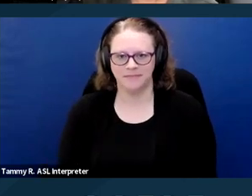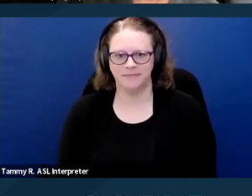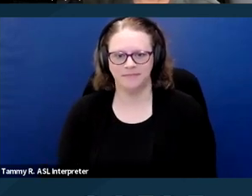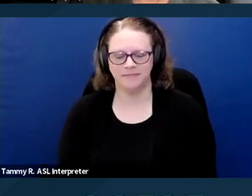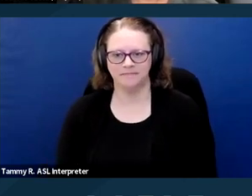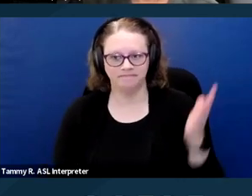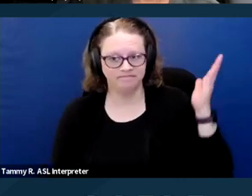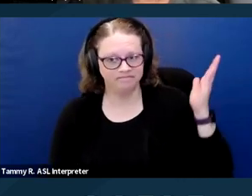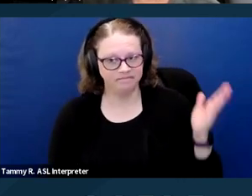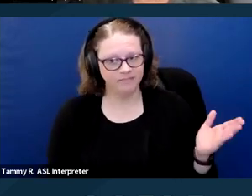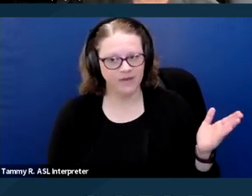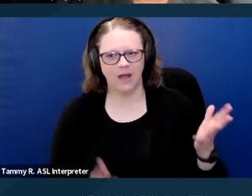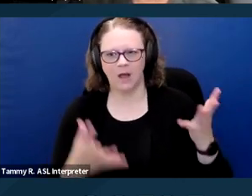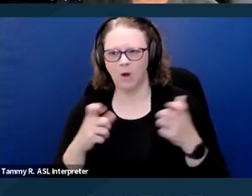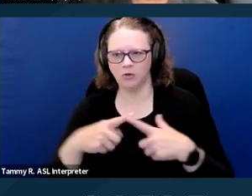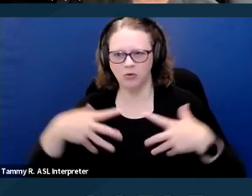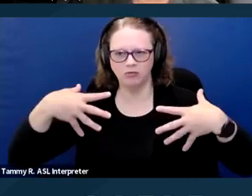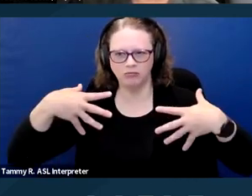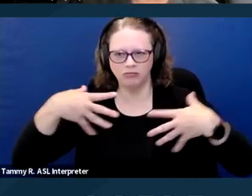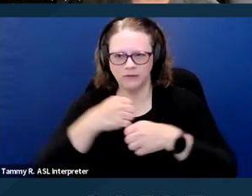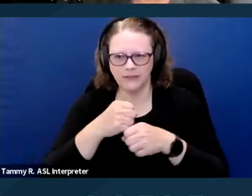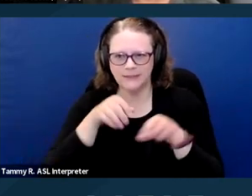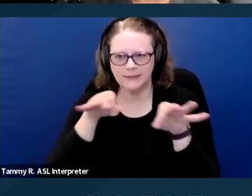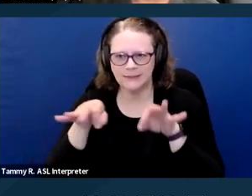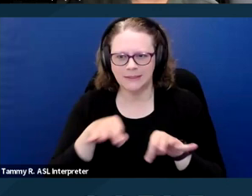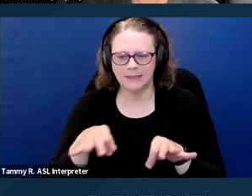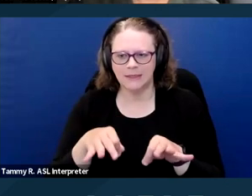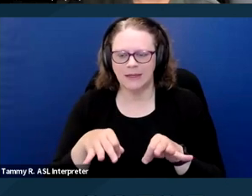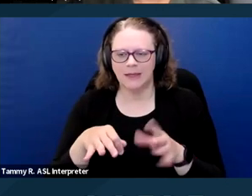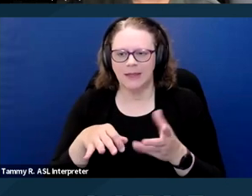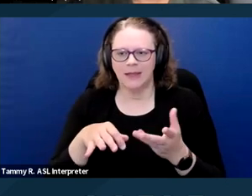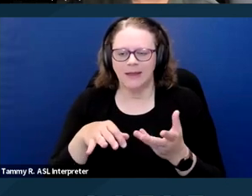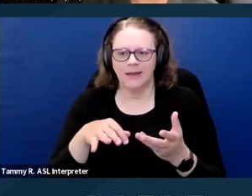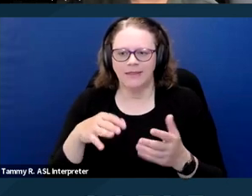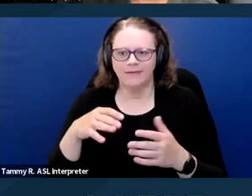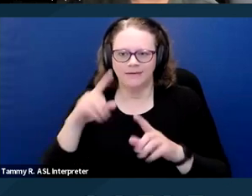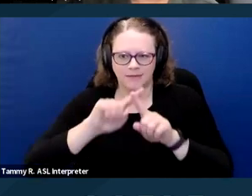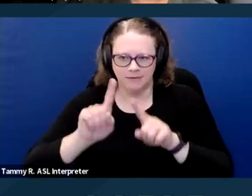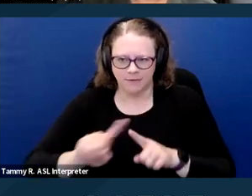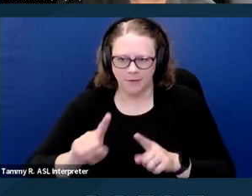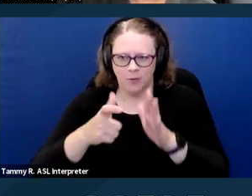I wanted to briefly go over the elements of a claim for failure to provide a reasonable accommodation